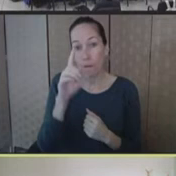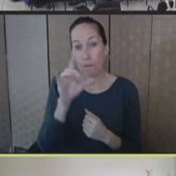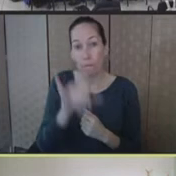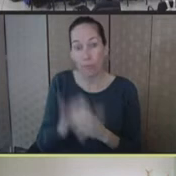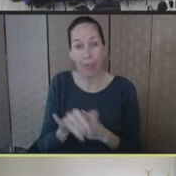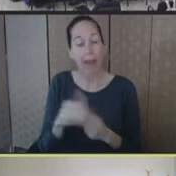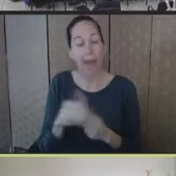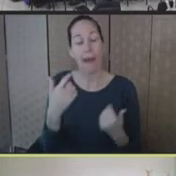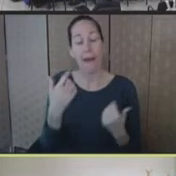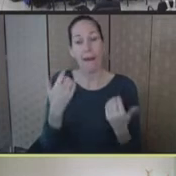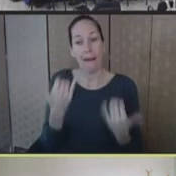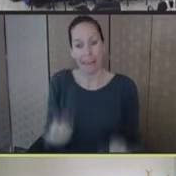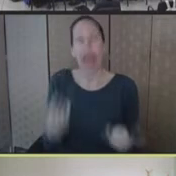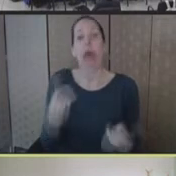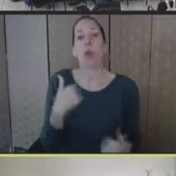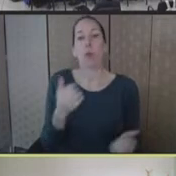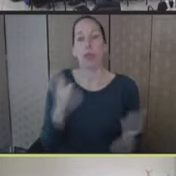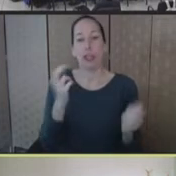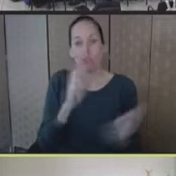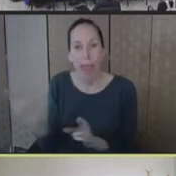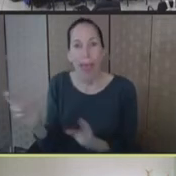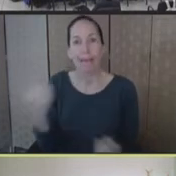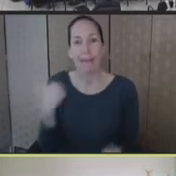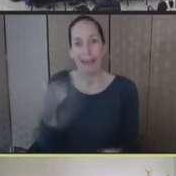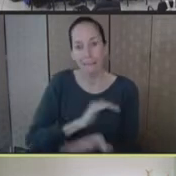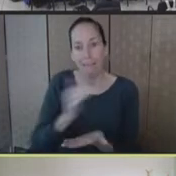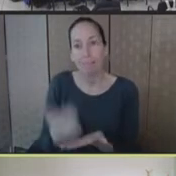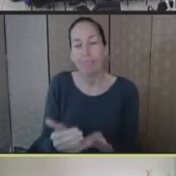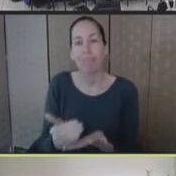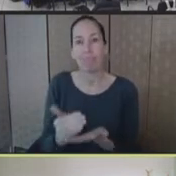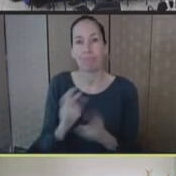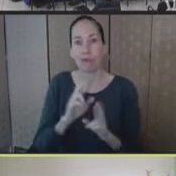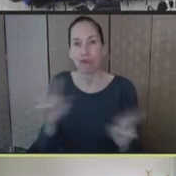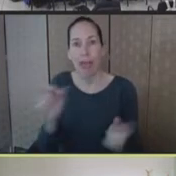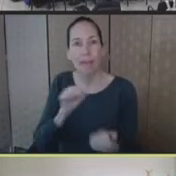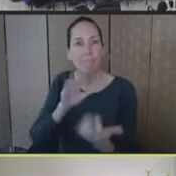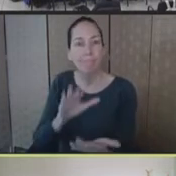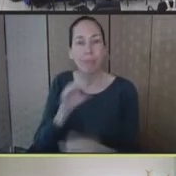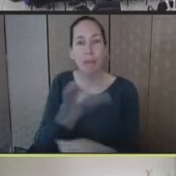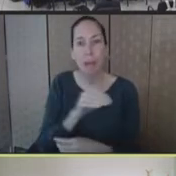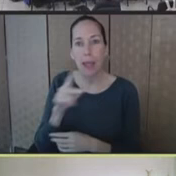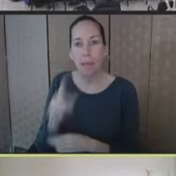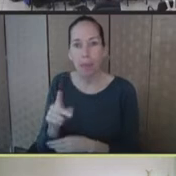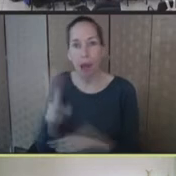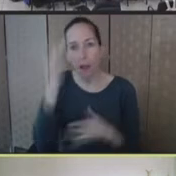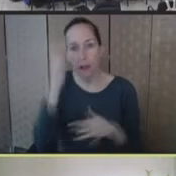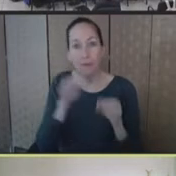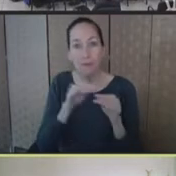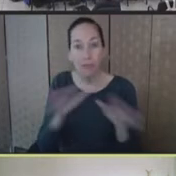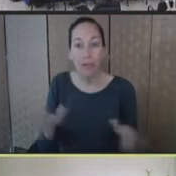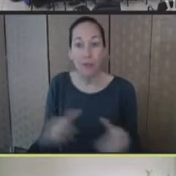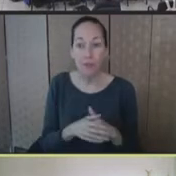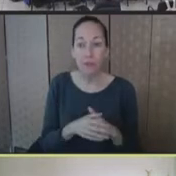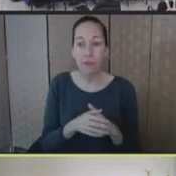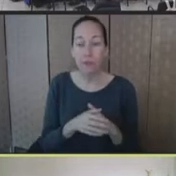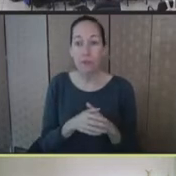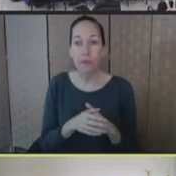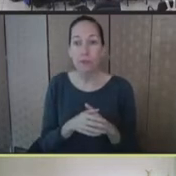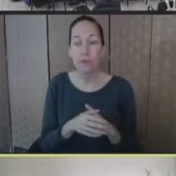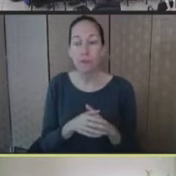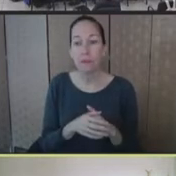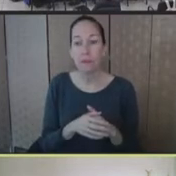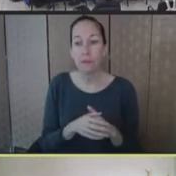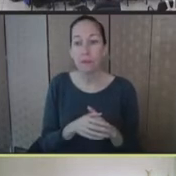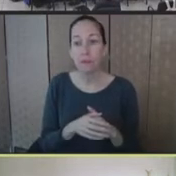the toolbox at the onset of monkeypox. And fortunately, they were useful and effective.